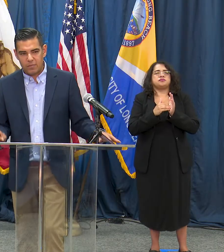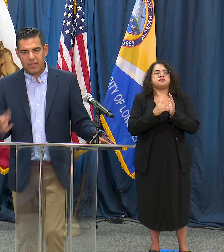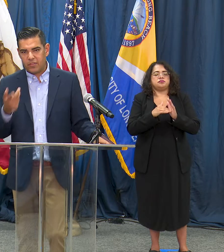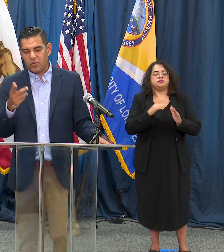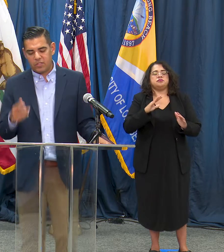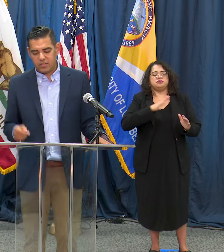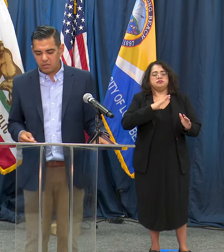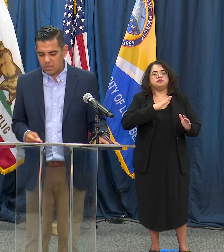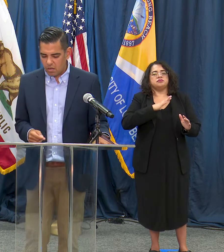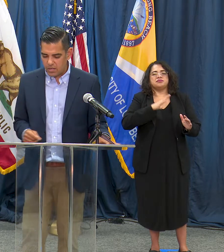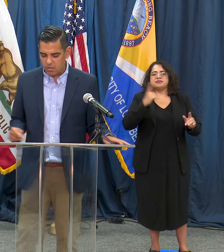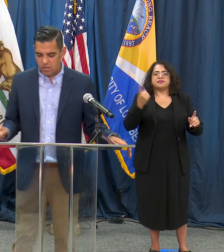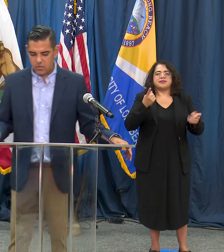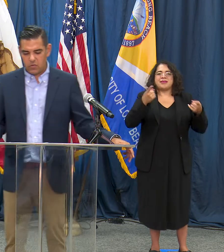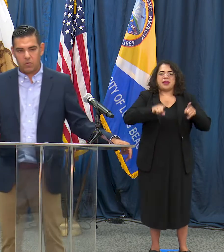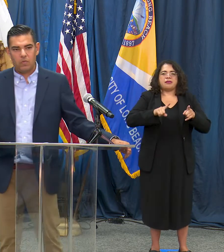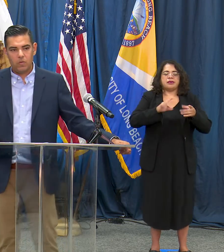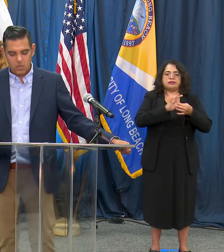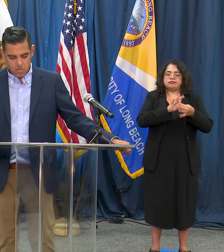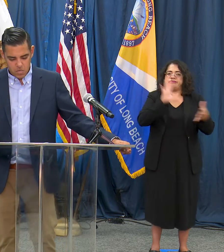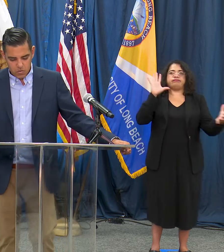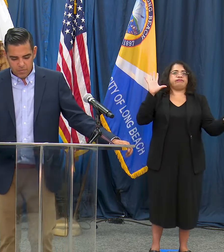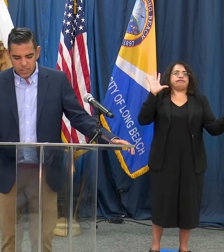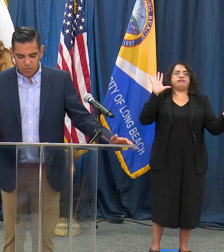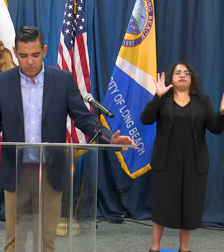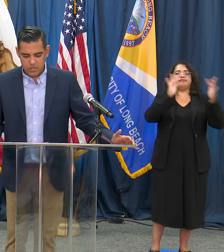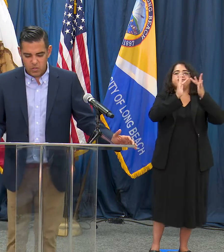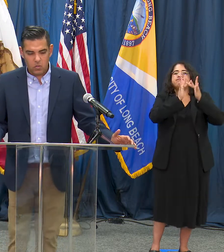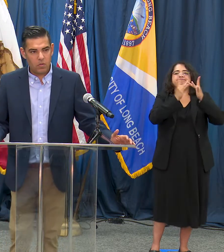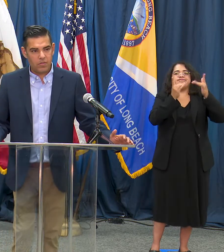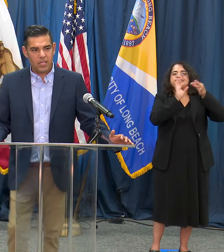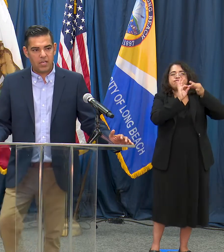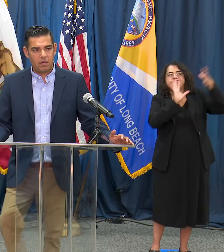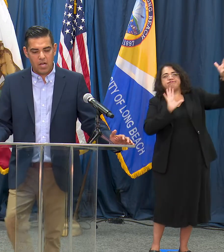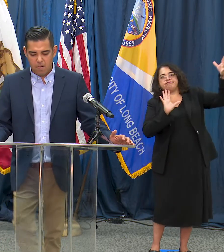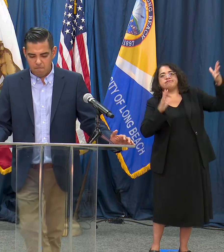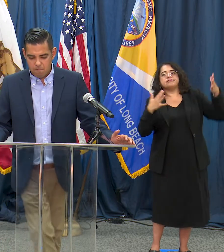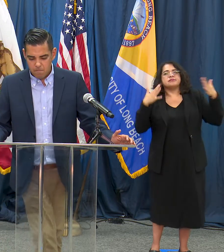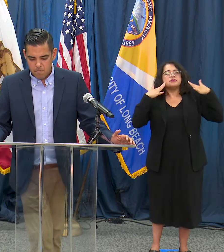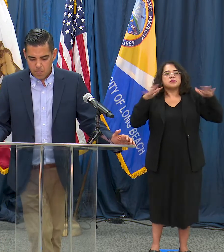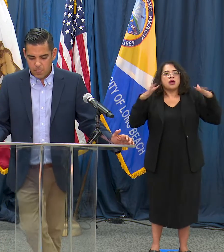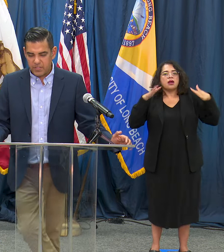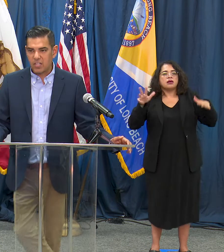little bit I think there was an audio issue so I'm just gonna review the deaths